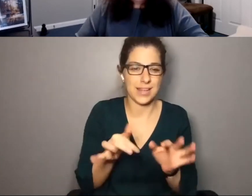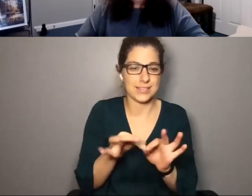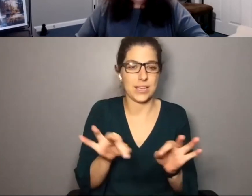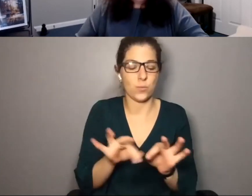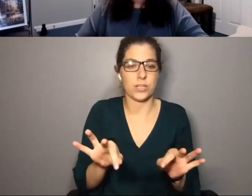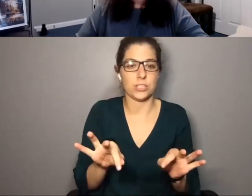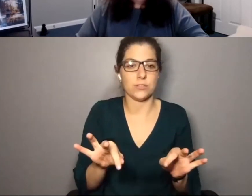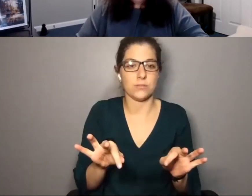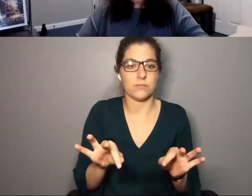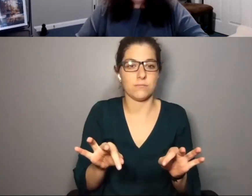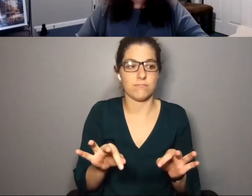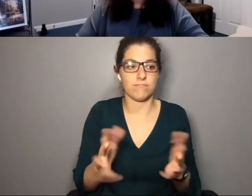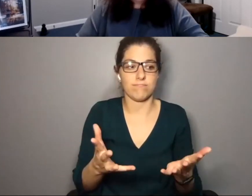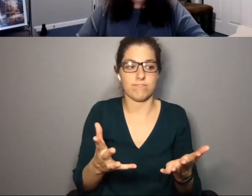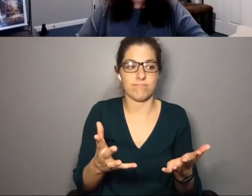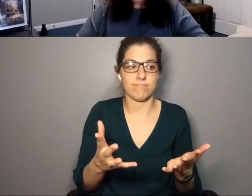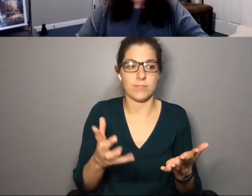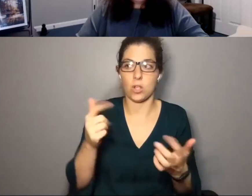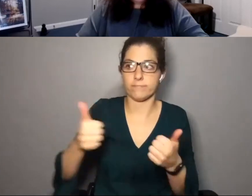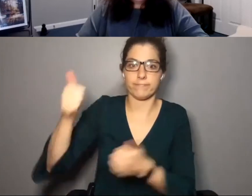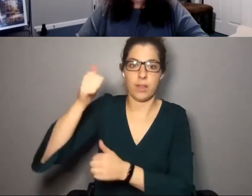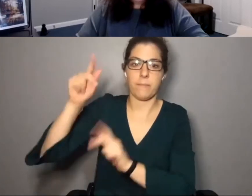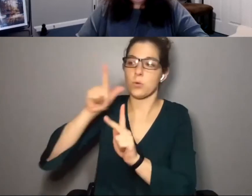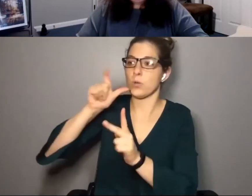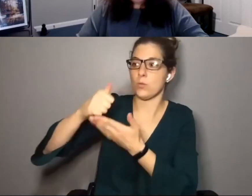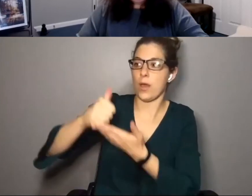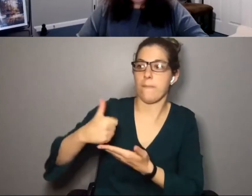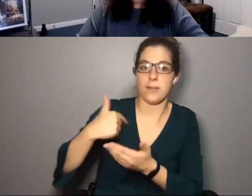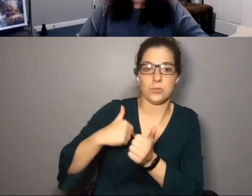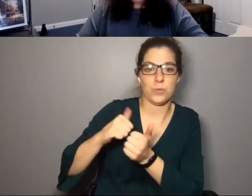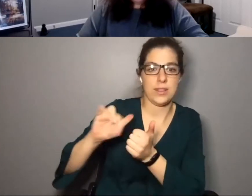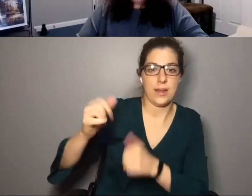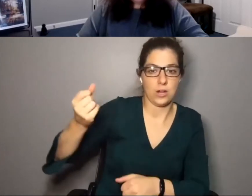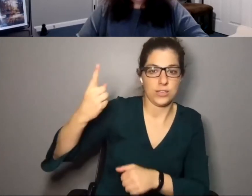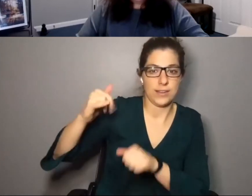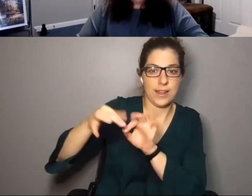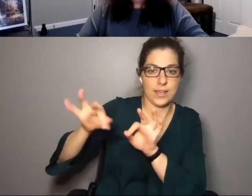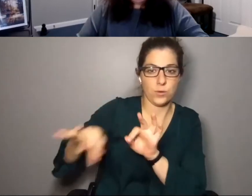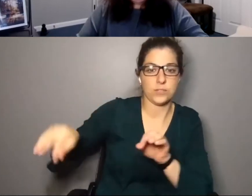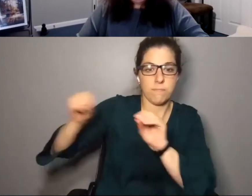as opportunity cost because that's language that the elected officials and people need to help us with that